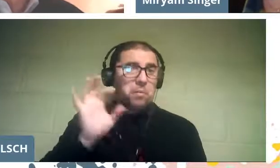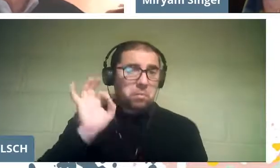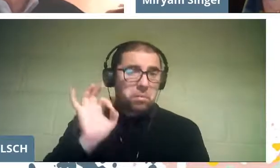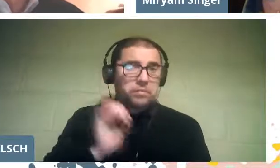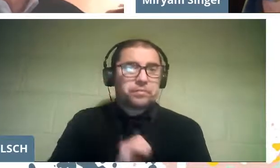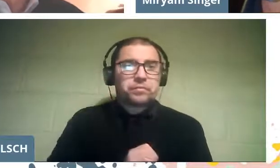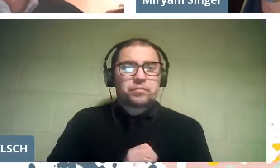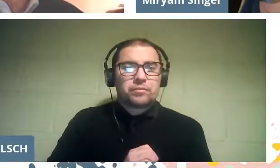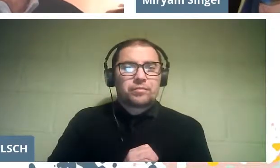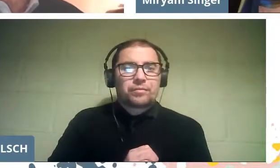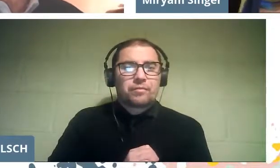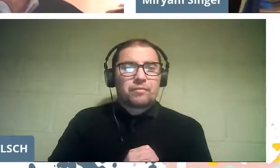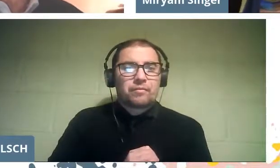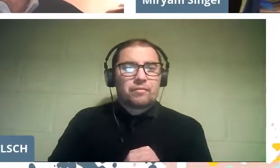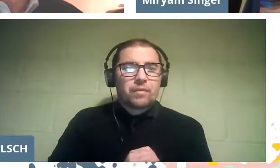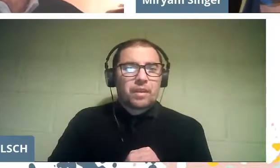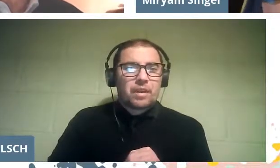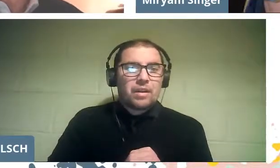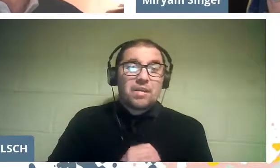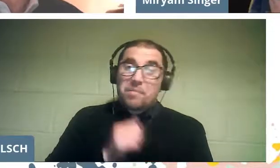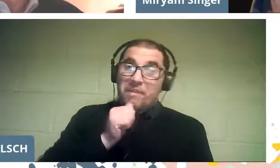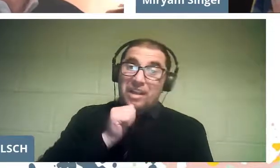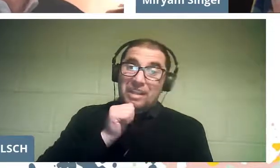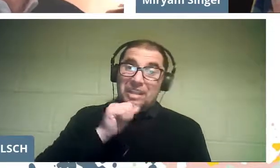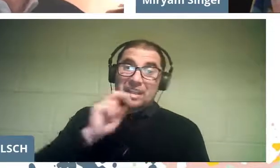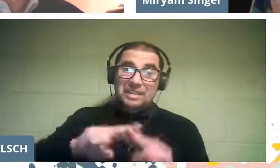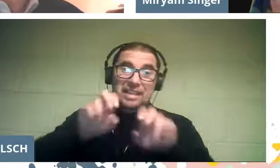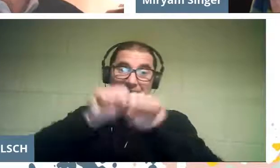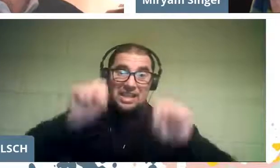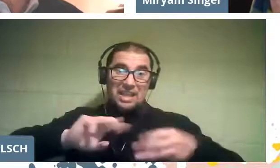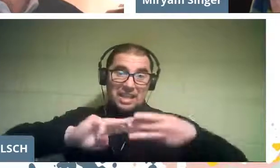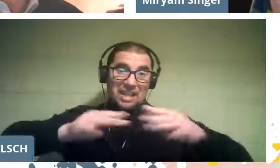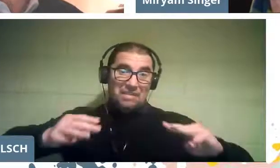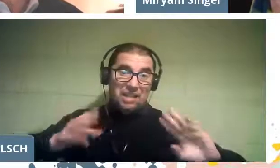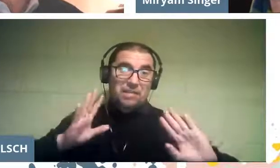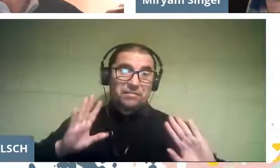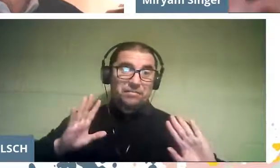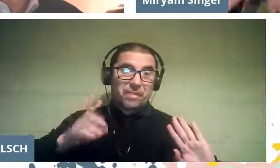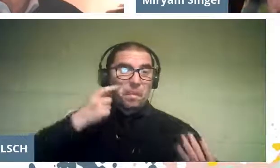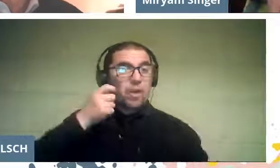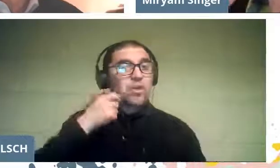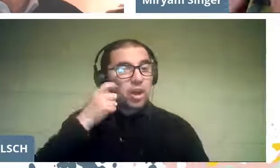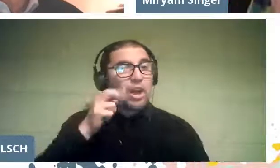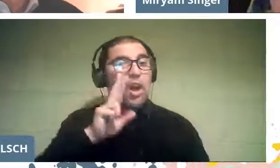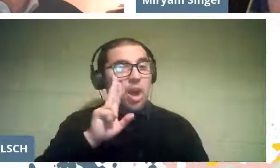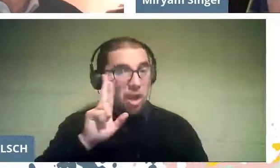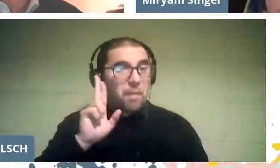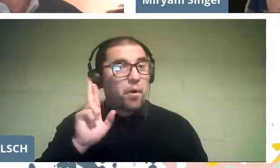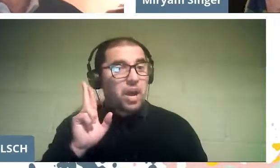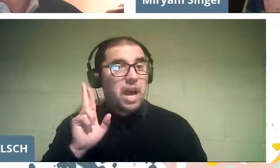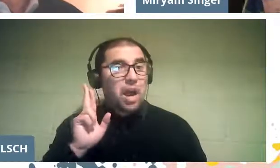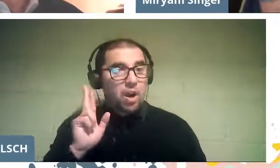The system is not yet made, but I hope that if we get the fundan